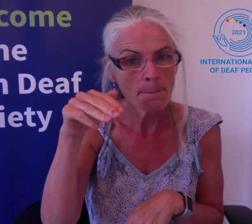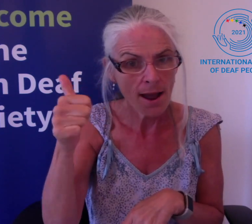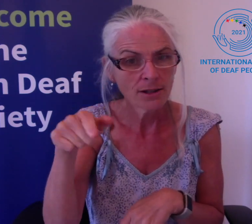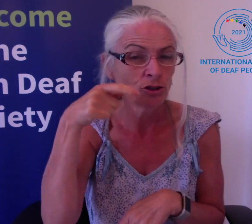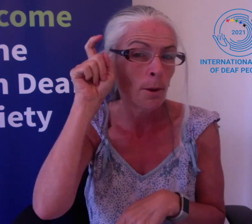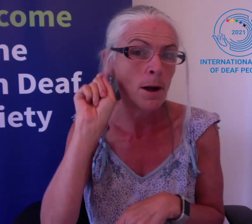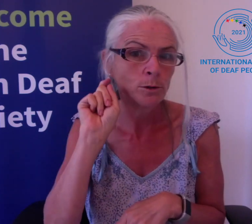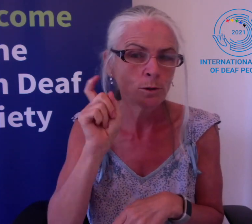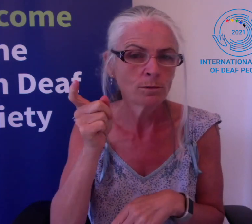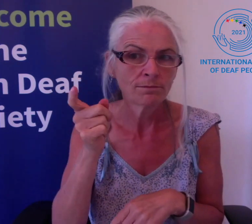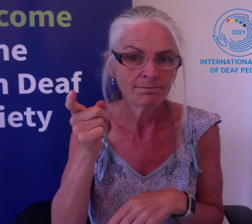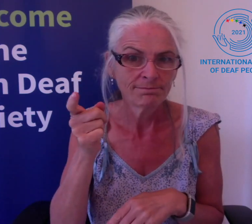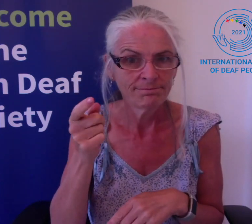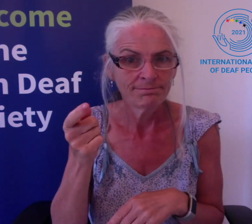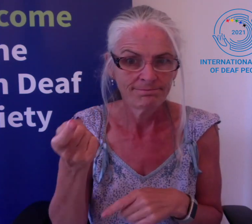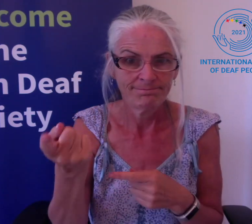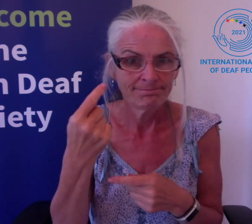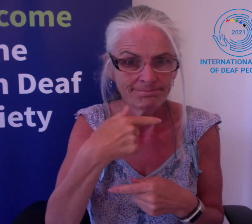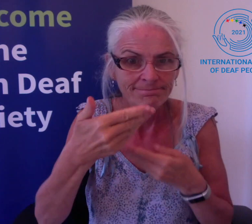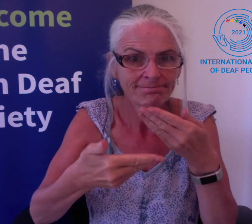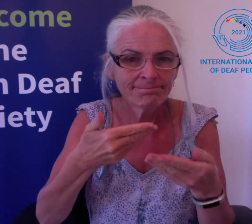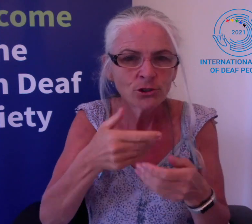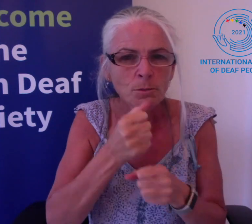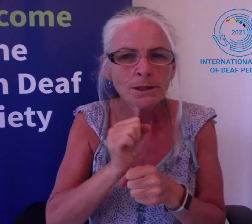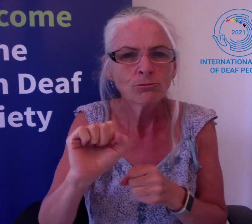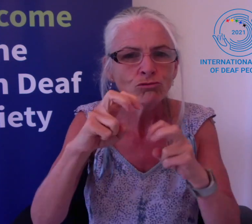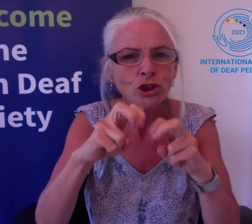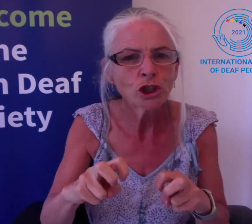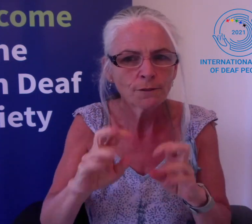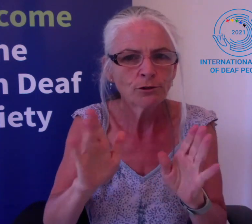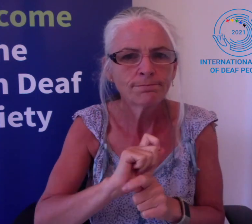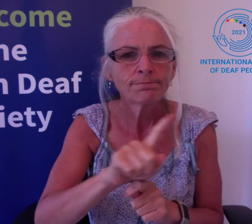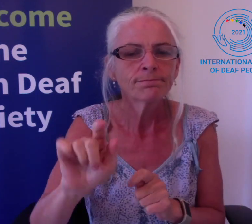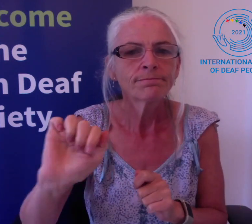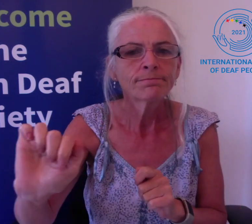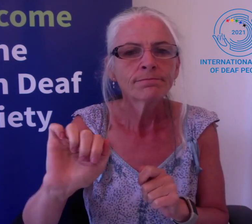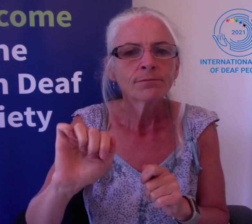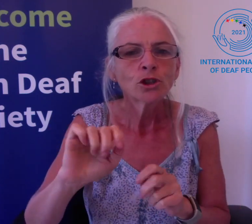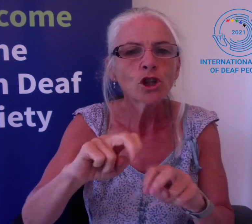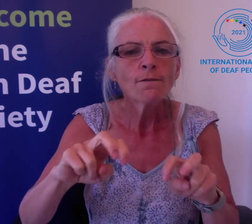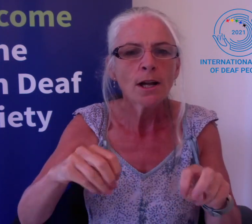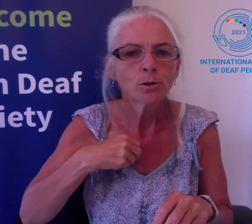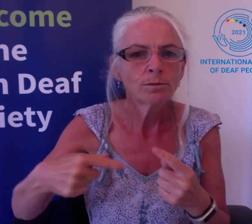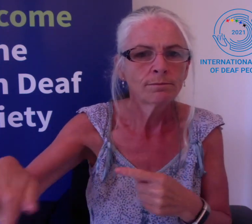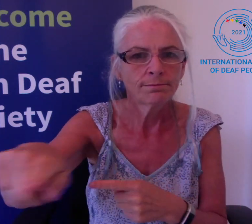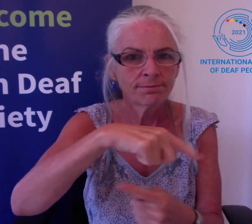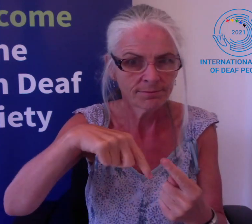little about a research survey of the Deaf community that he has worked on.